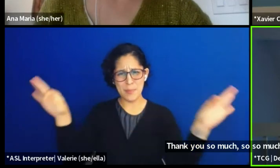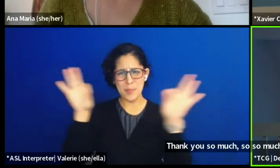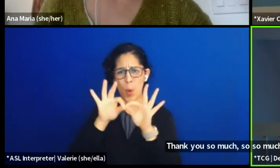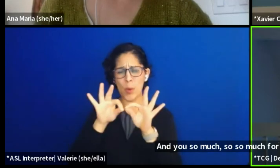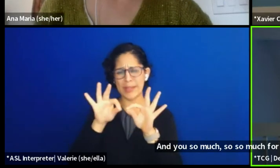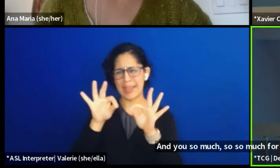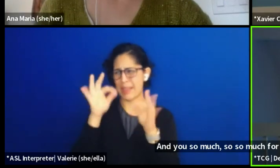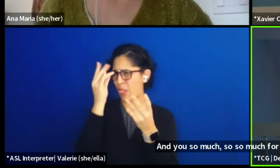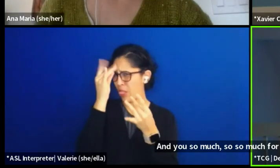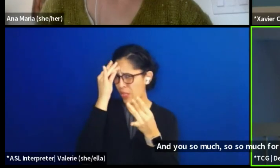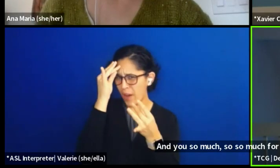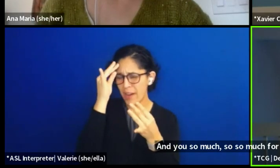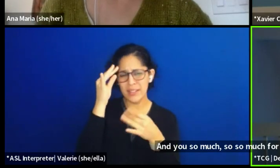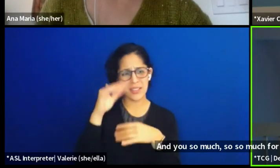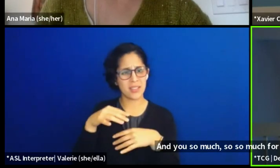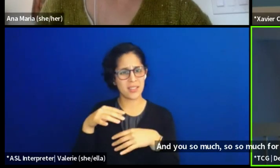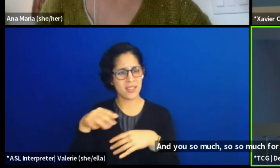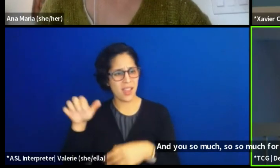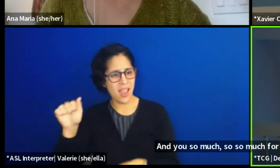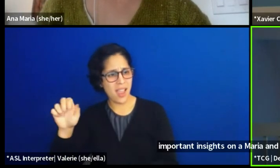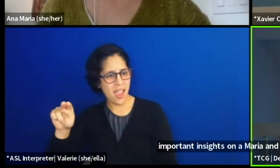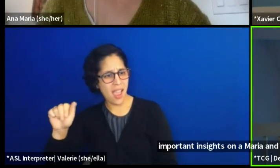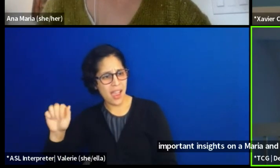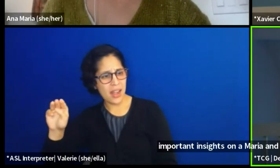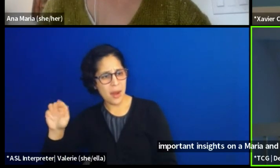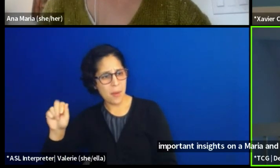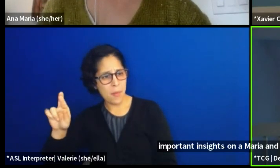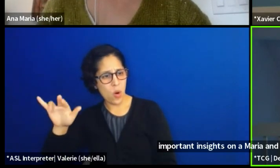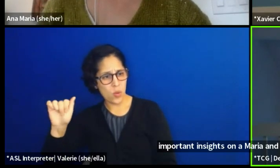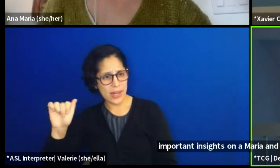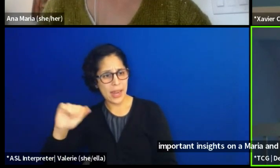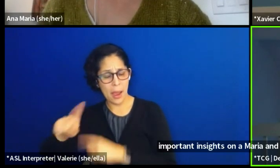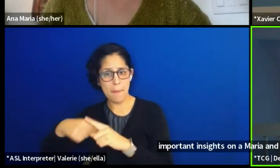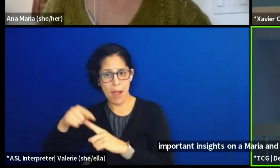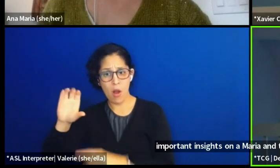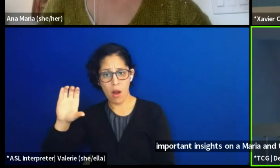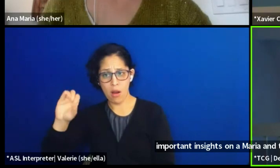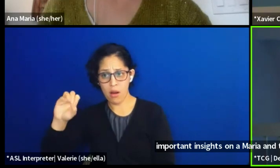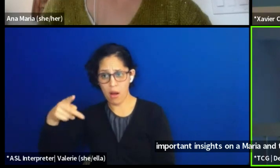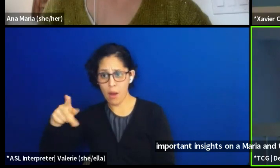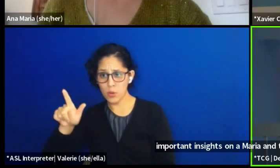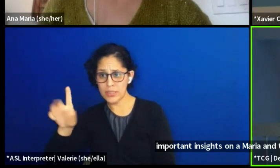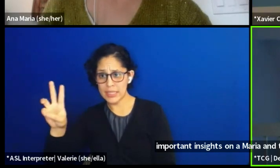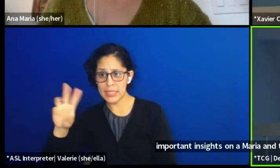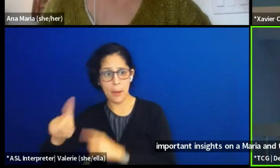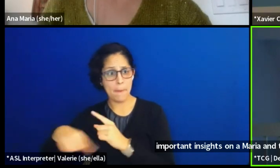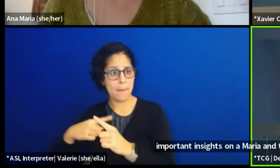Ana Maria into COP26 and this like level of global climate work, that seems so far away